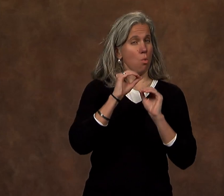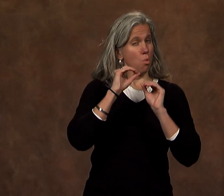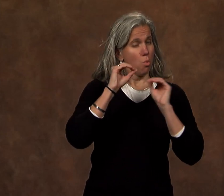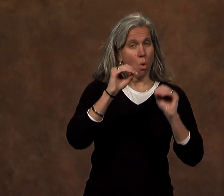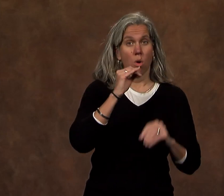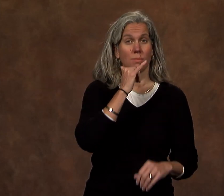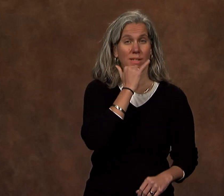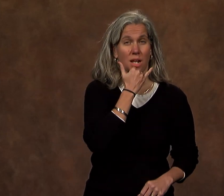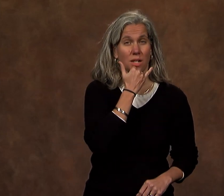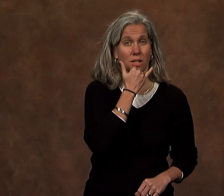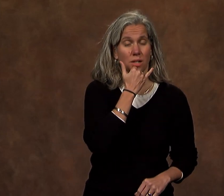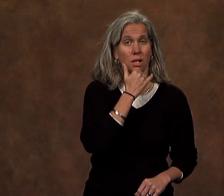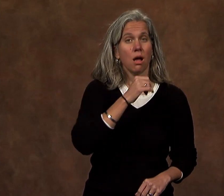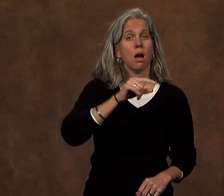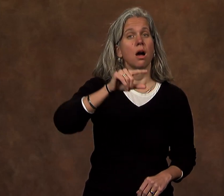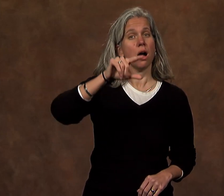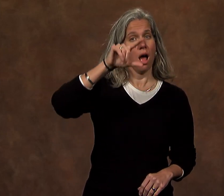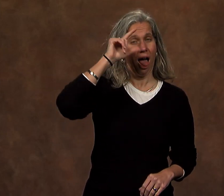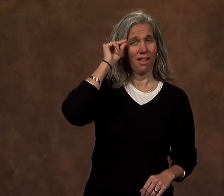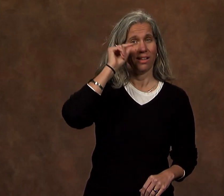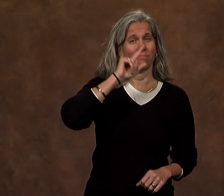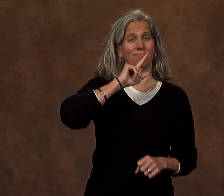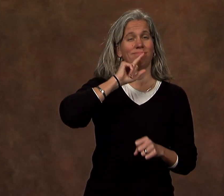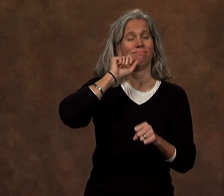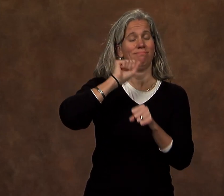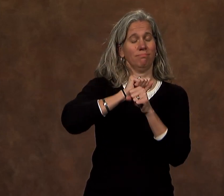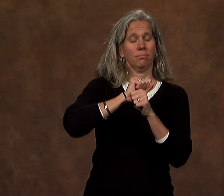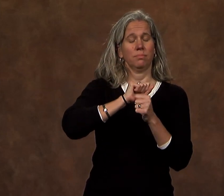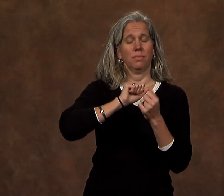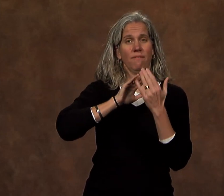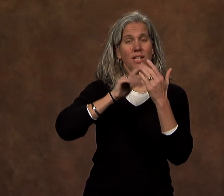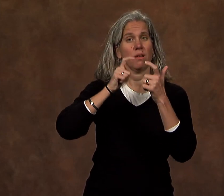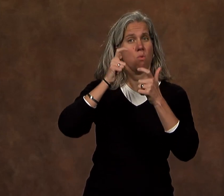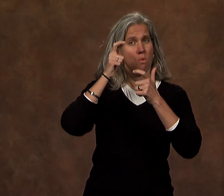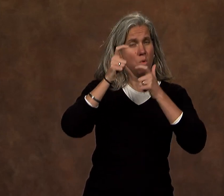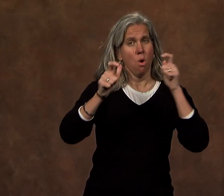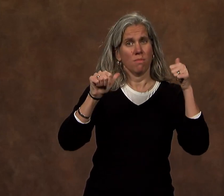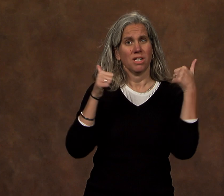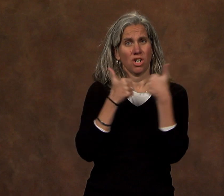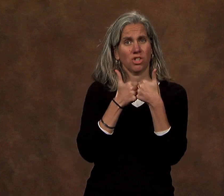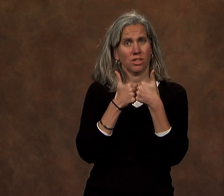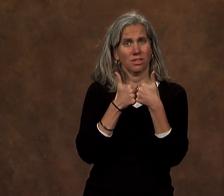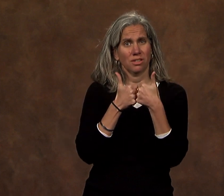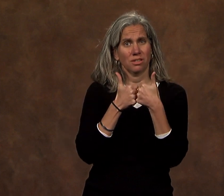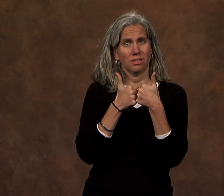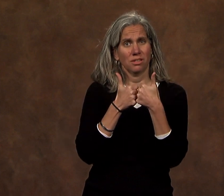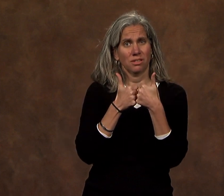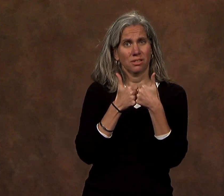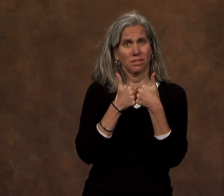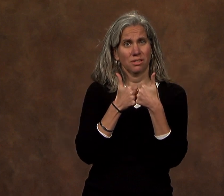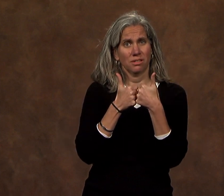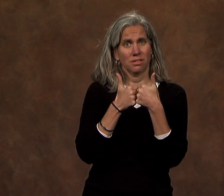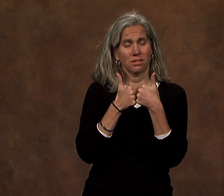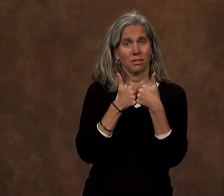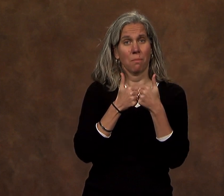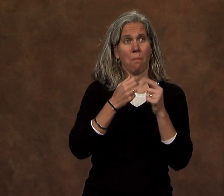Make no mistake - Gallaudet is facing enormous challenges: